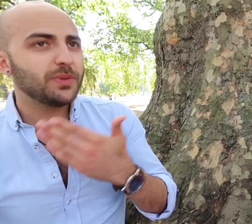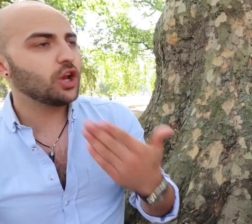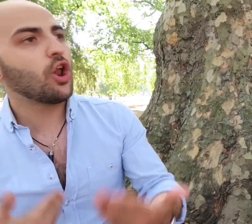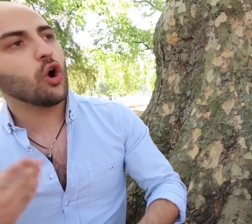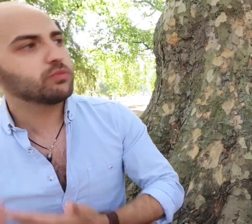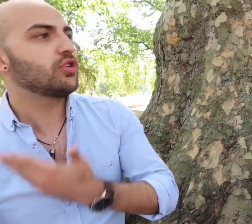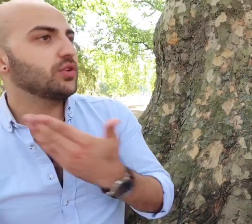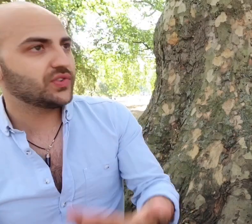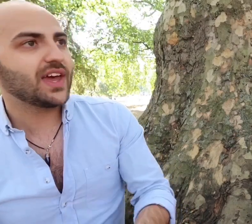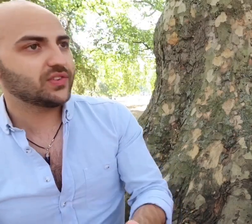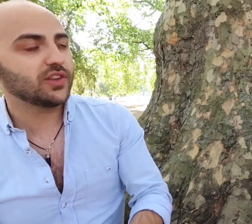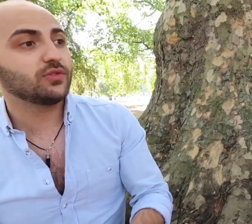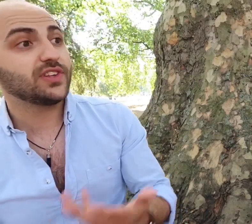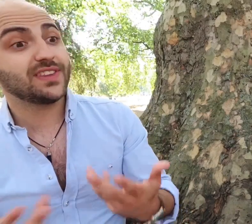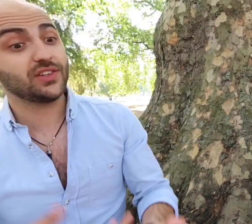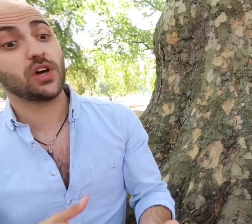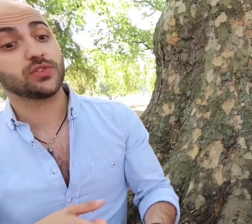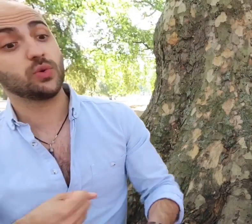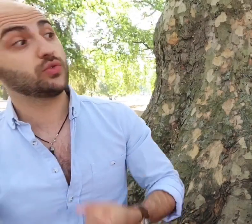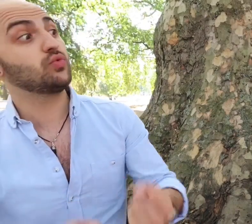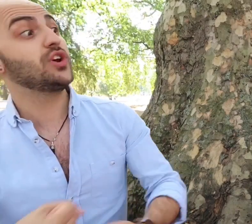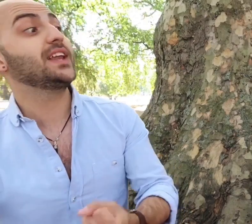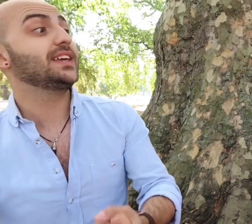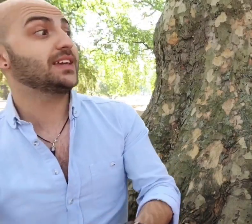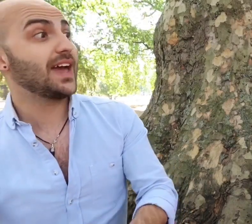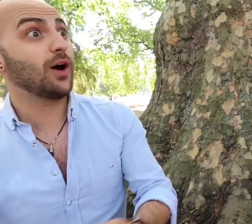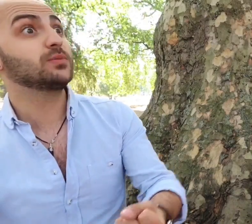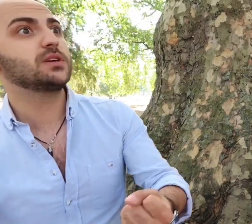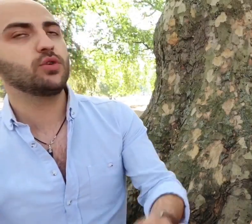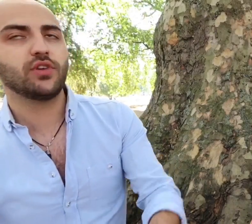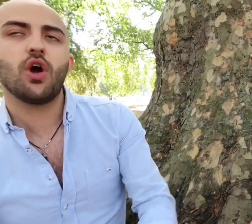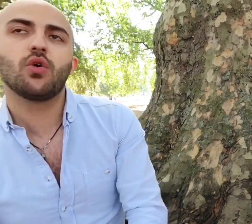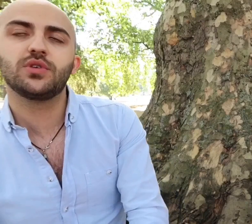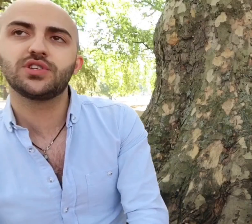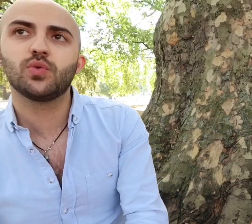been a long process but this article has really helped it move along which is